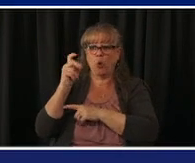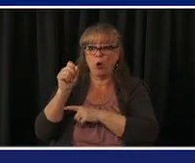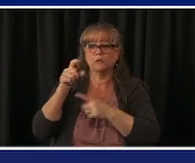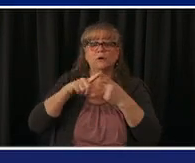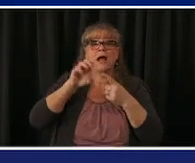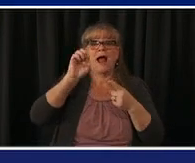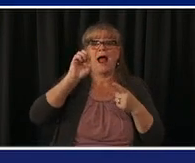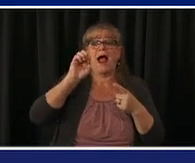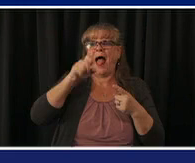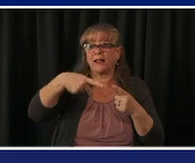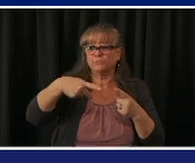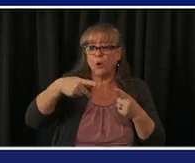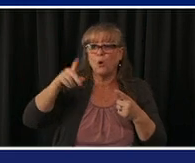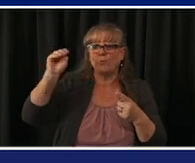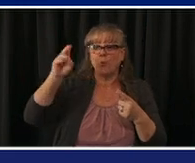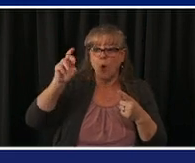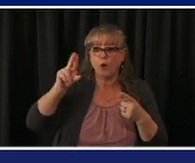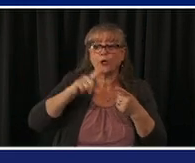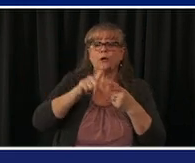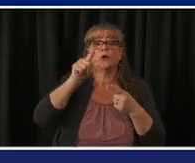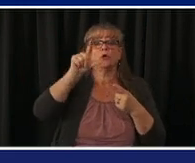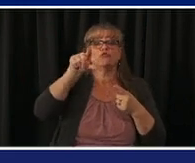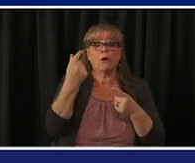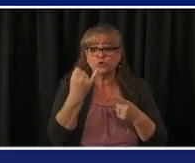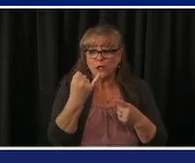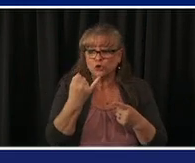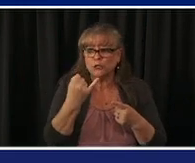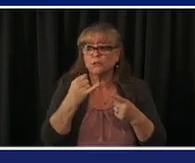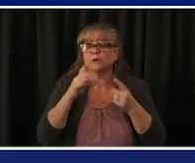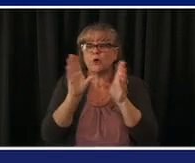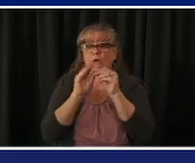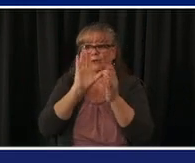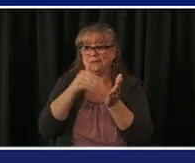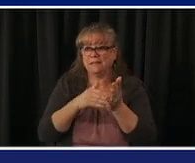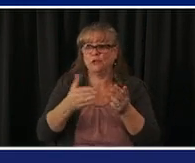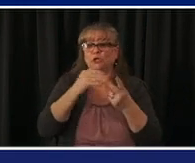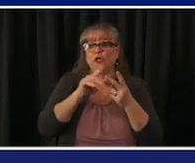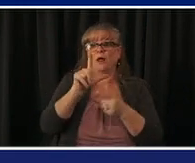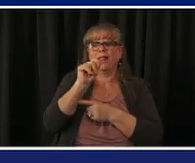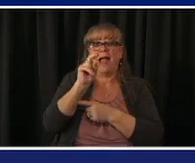center the ranch events complex colorado state fairgrounds i know there are some issues at dick's